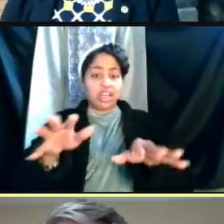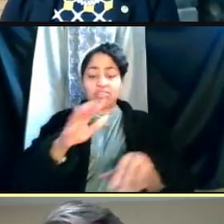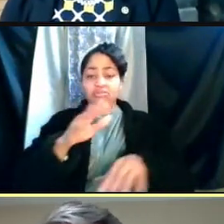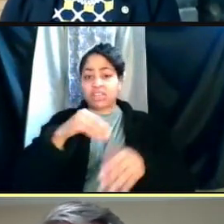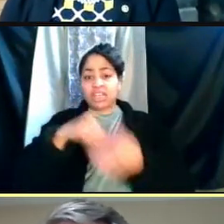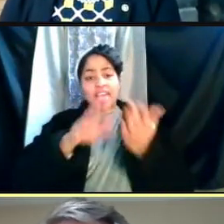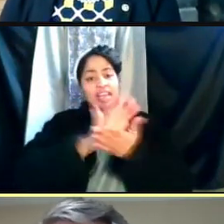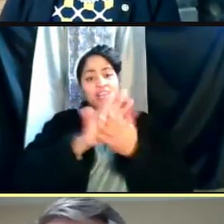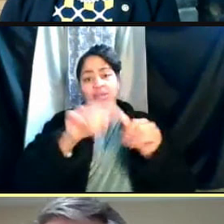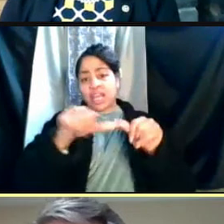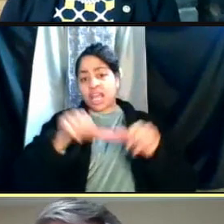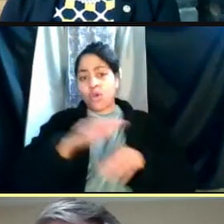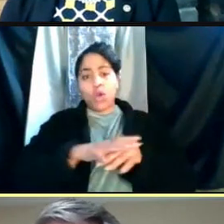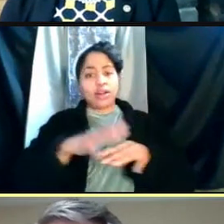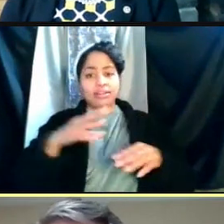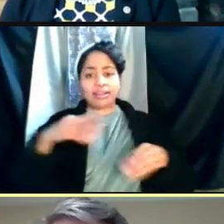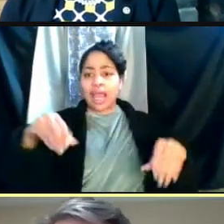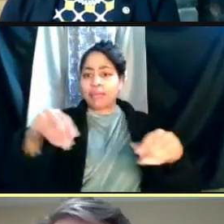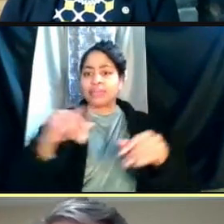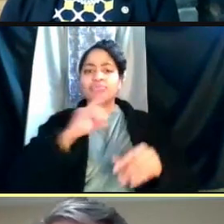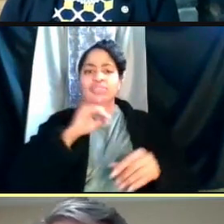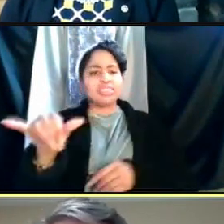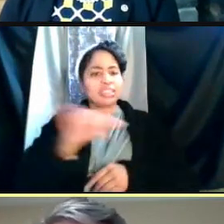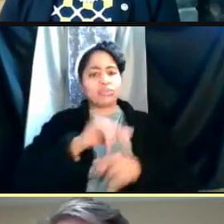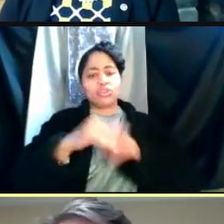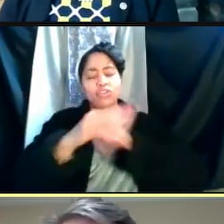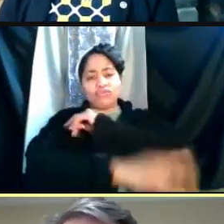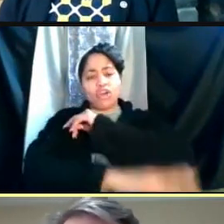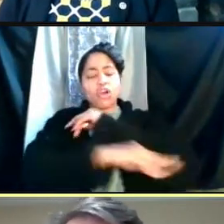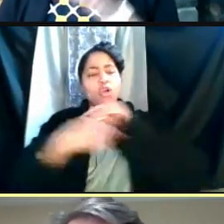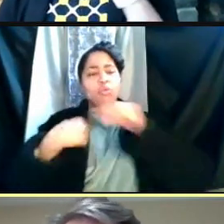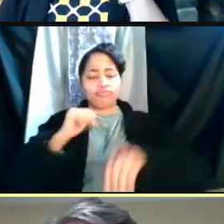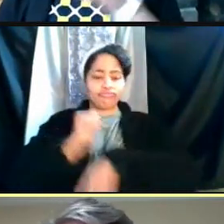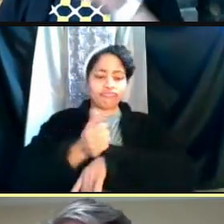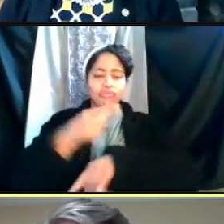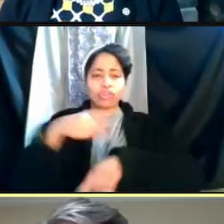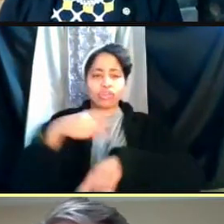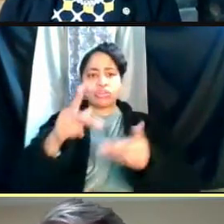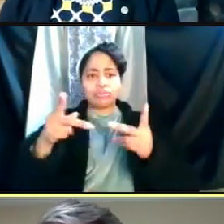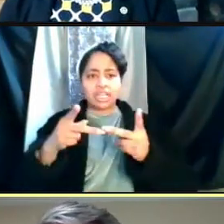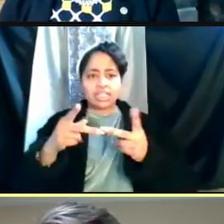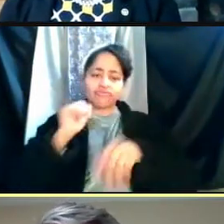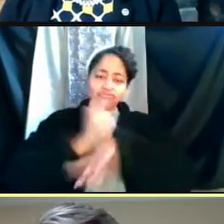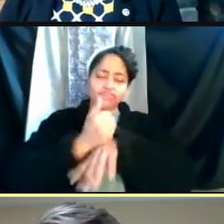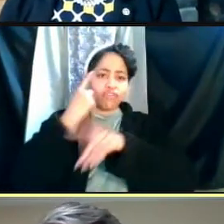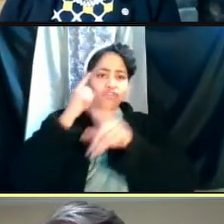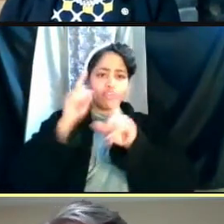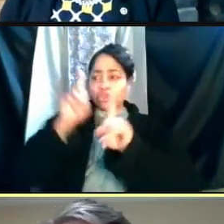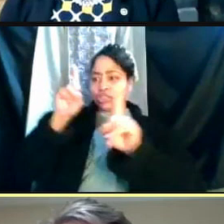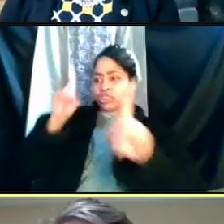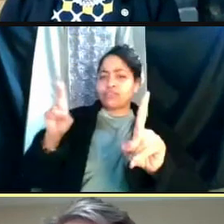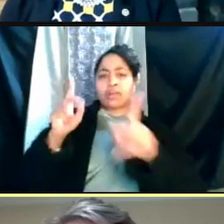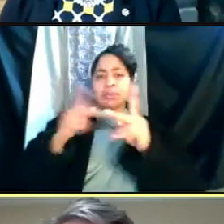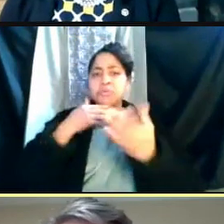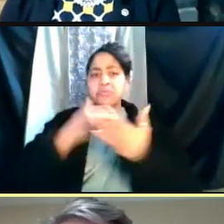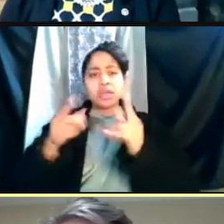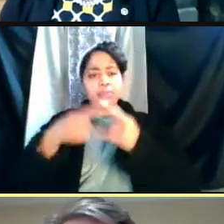And just as similar to the fall we've engineered those places for social distancing and people are really good about masking when they're on campus.